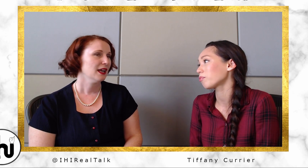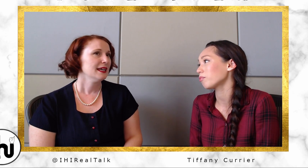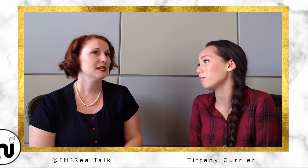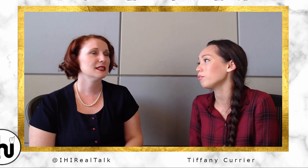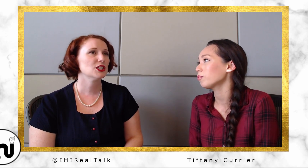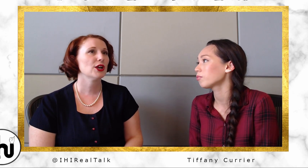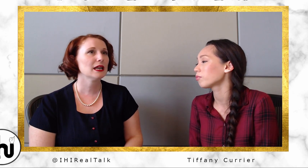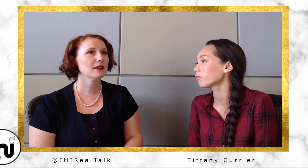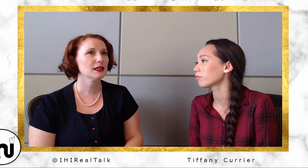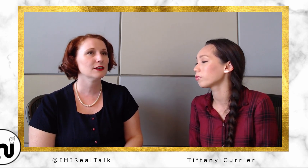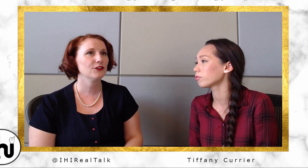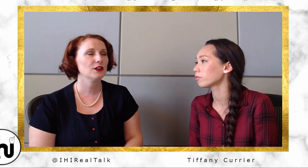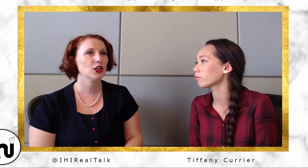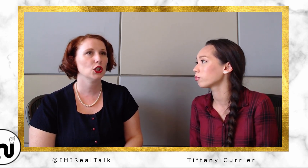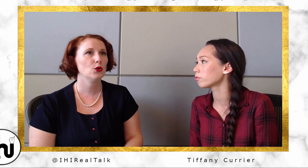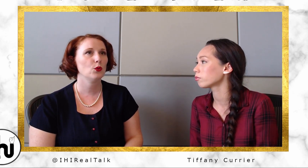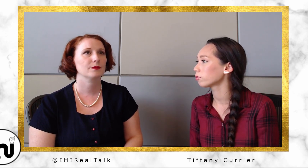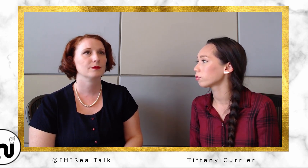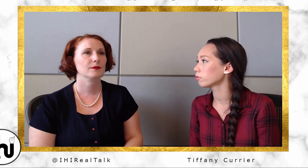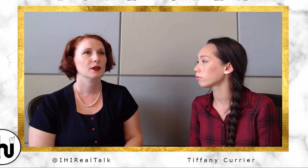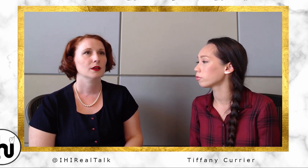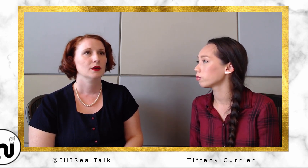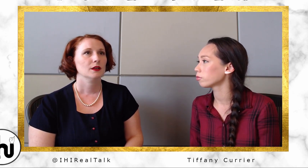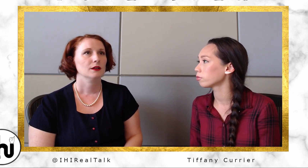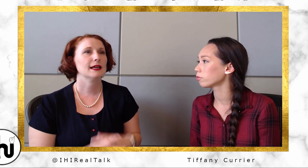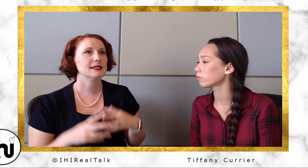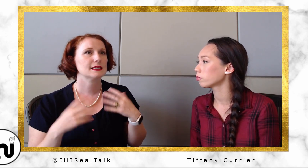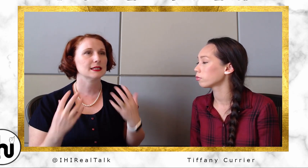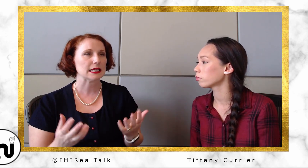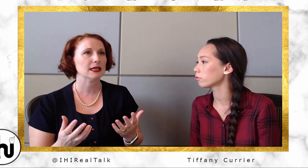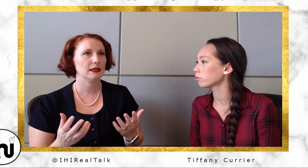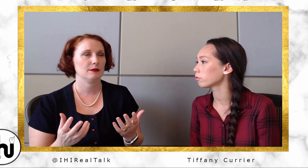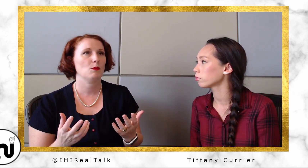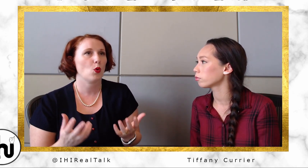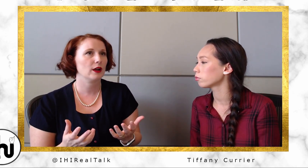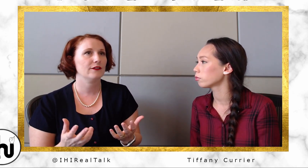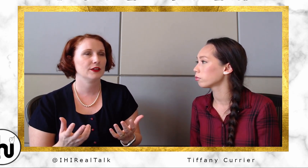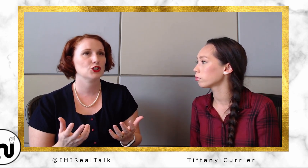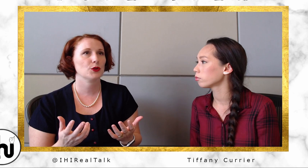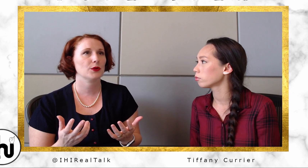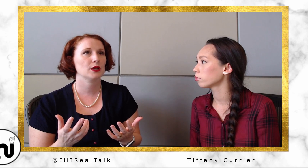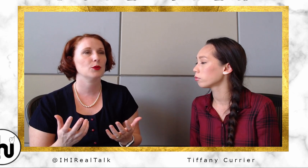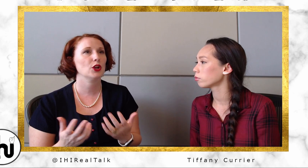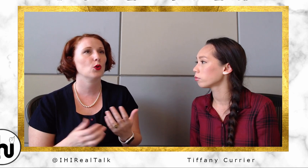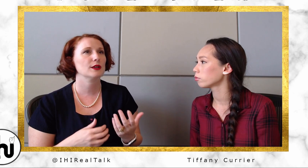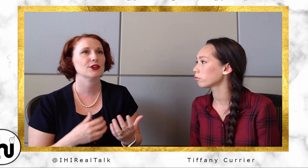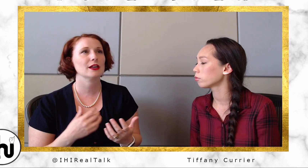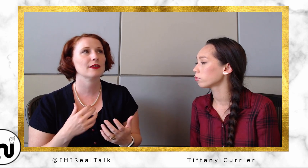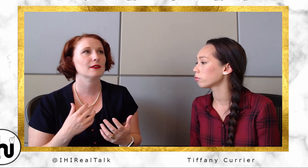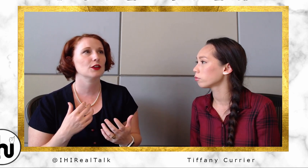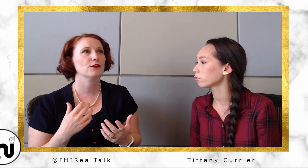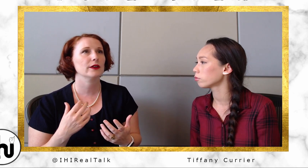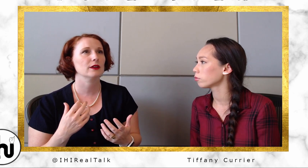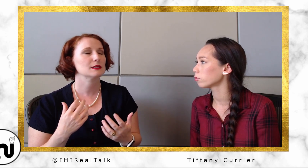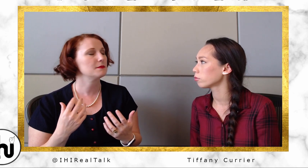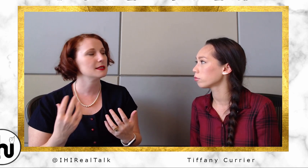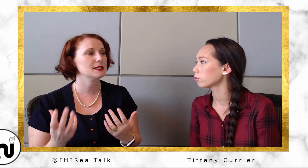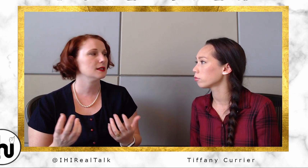Is there anything, Tiffany, that you would like to see more of in the interpreting community? Or is there anything that you feel is missing in the